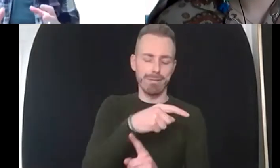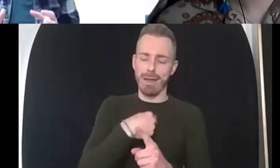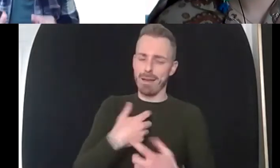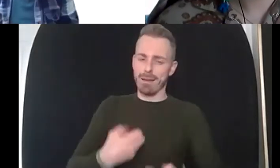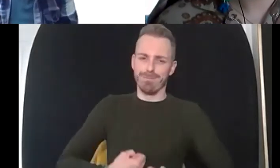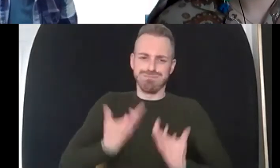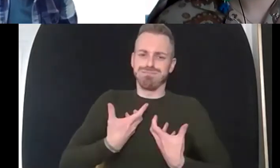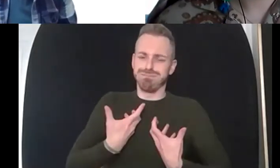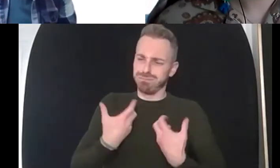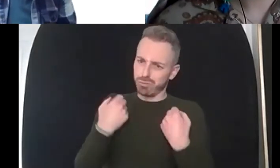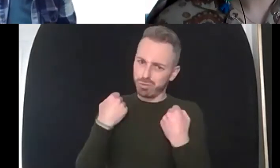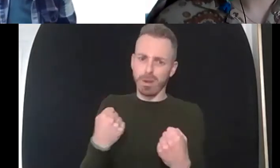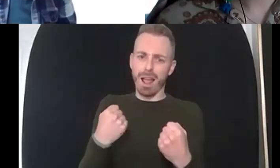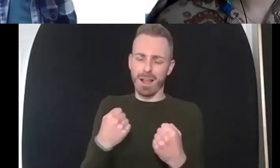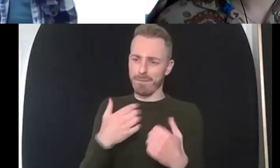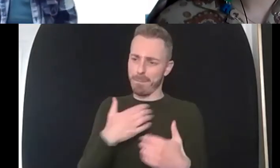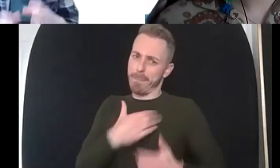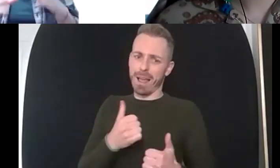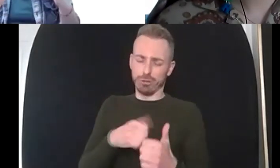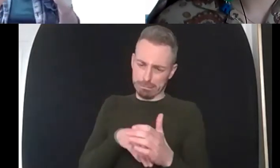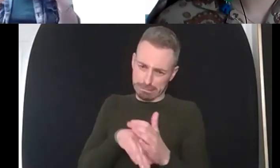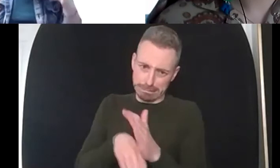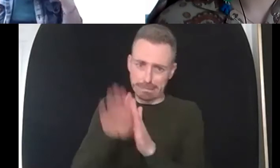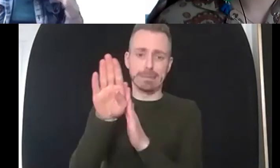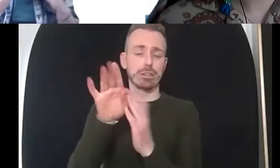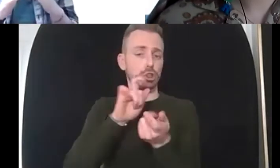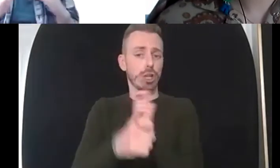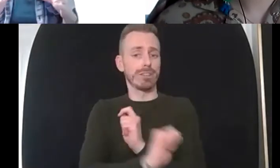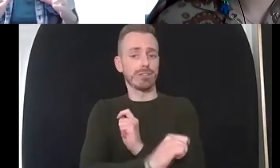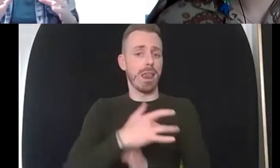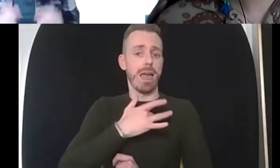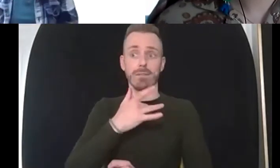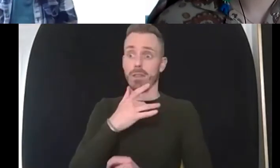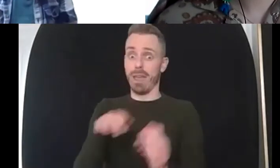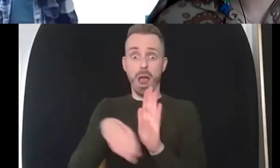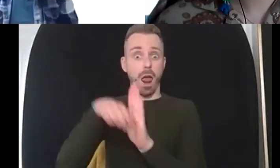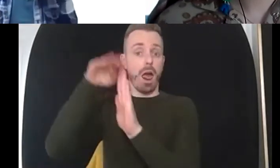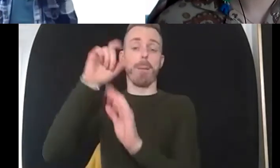about a particular subject area yeah absolutely those three things are really important for mental